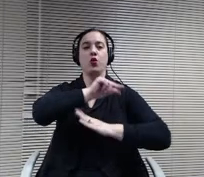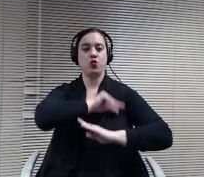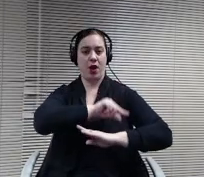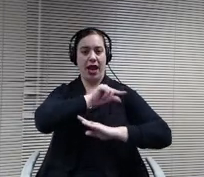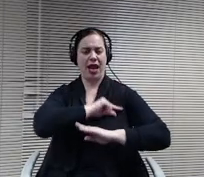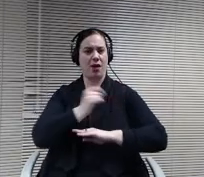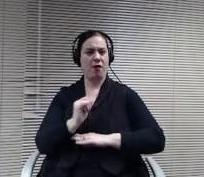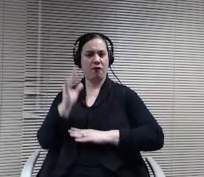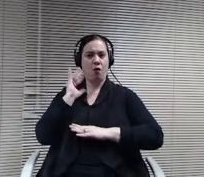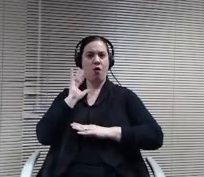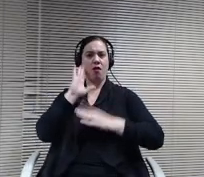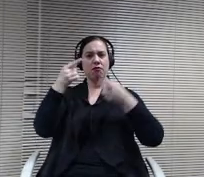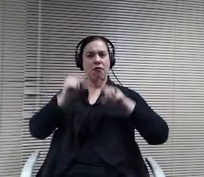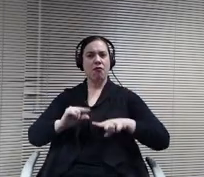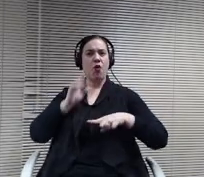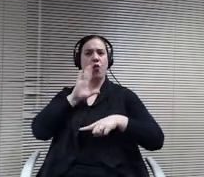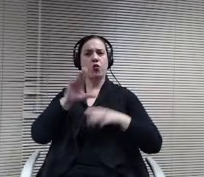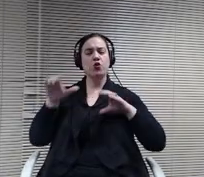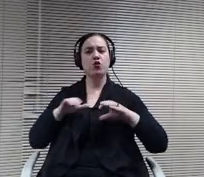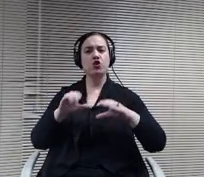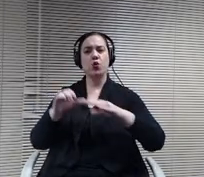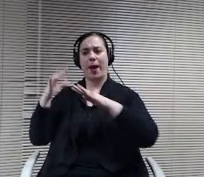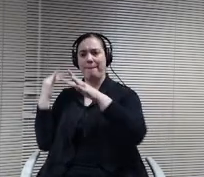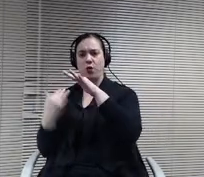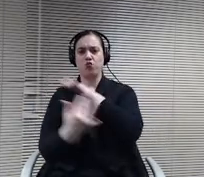and they've actually. Made this change back. It's been a couple of years now.